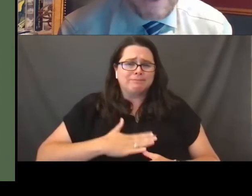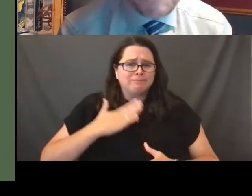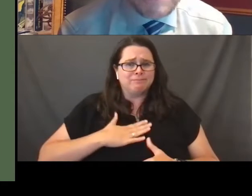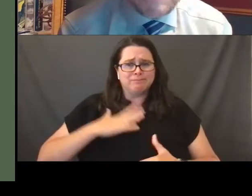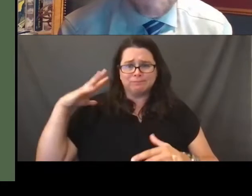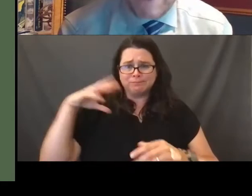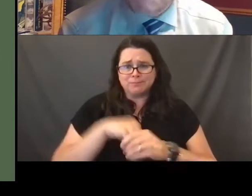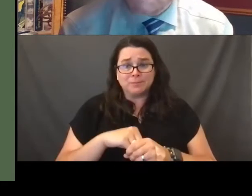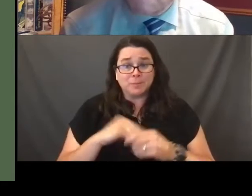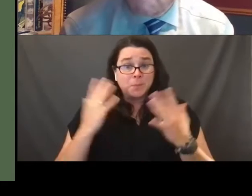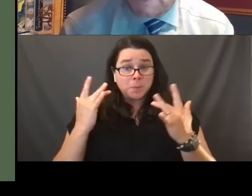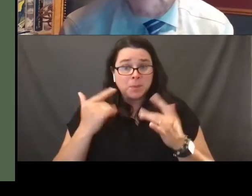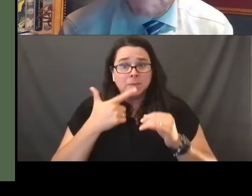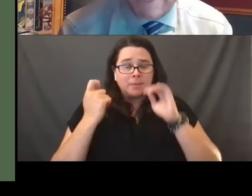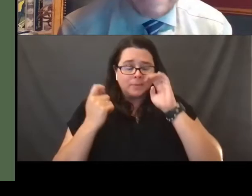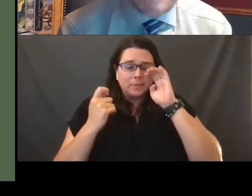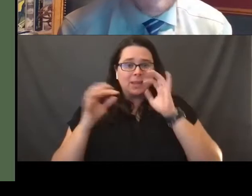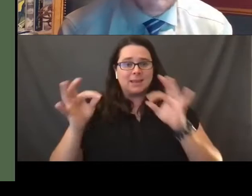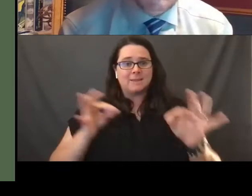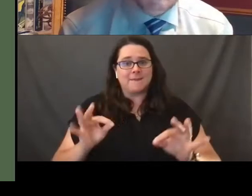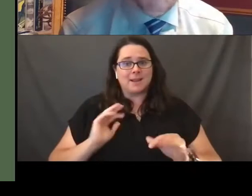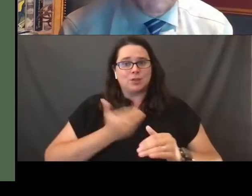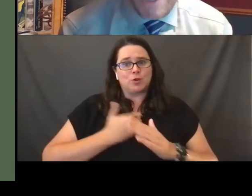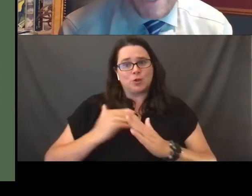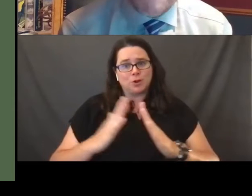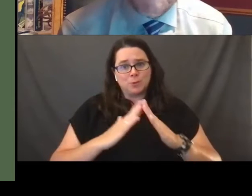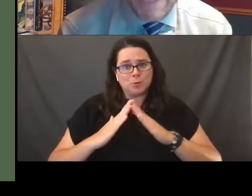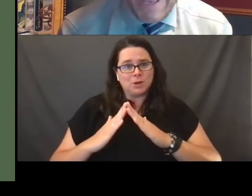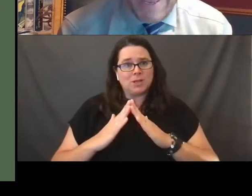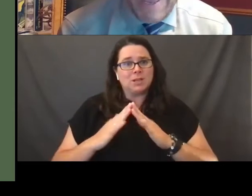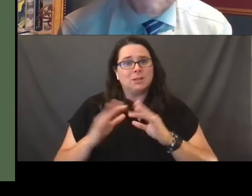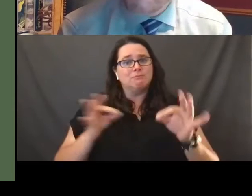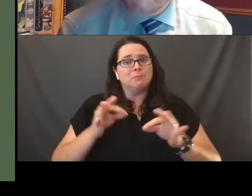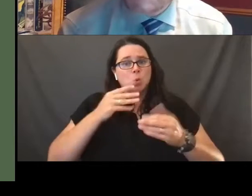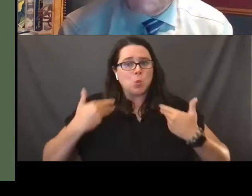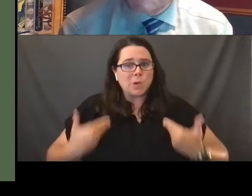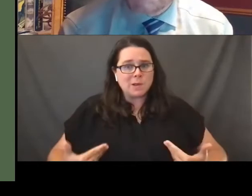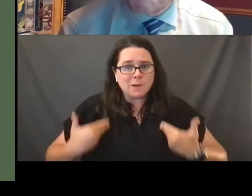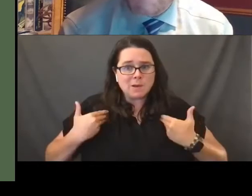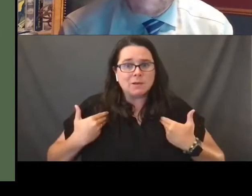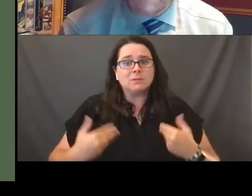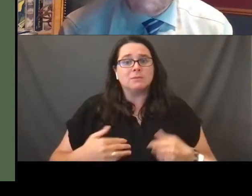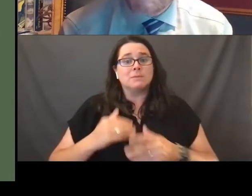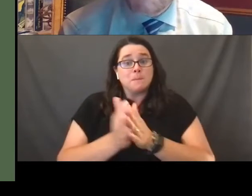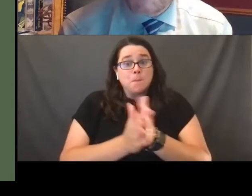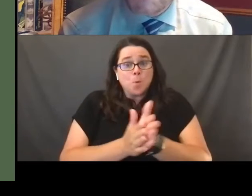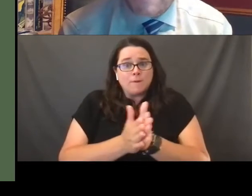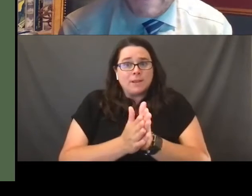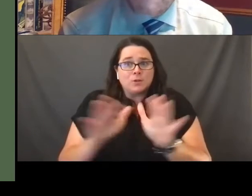because it defines our community, it tells us who we are, and it motivates us to do the right things in the future